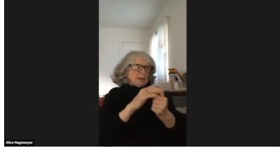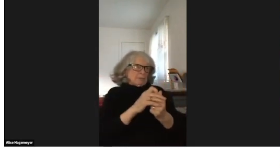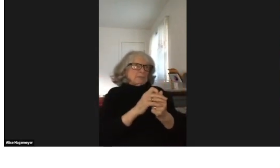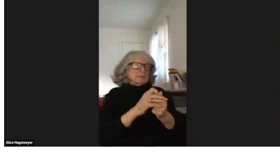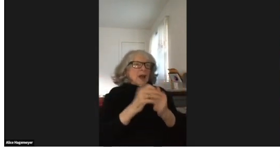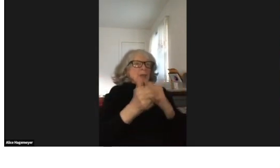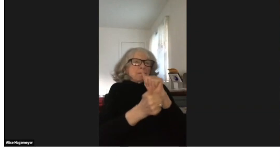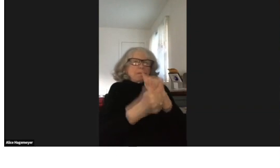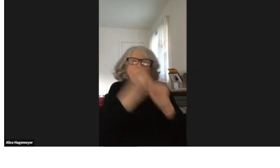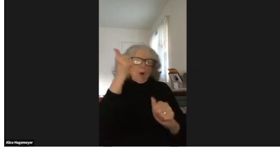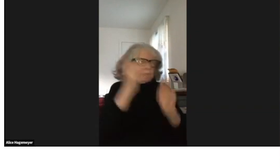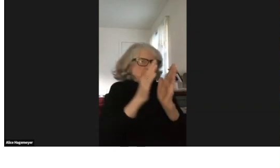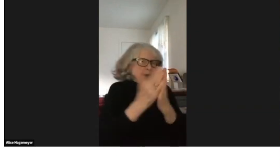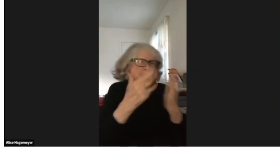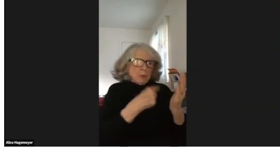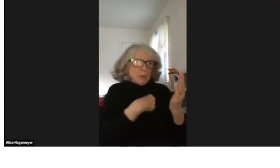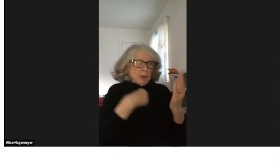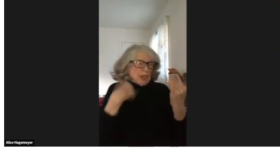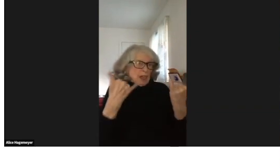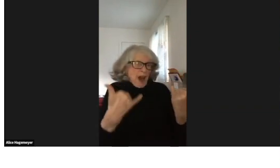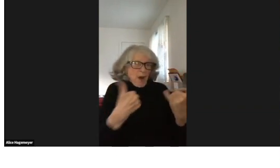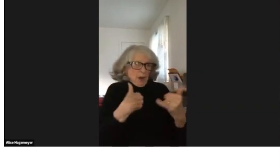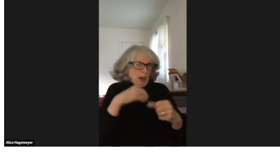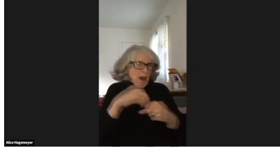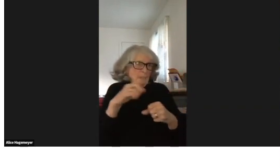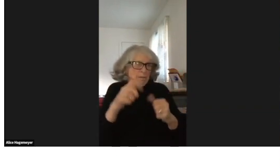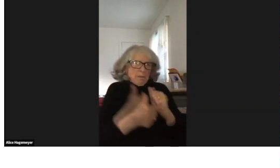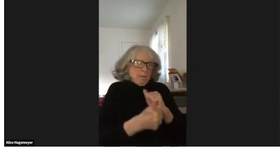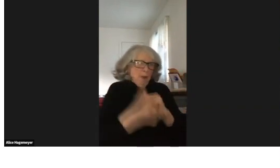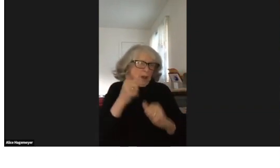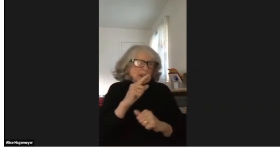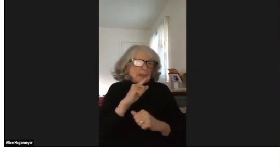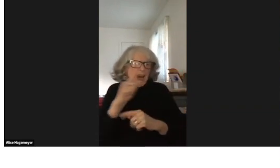it'd be easier to find what it is that you're looking for.